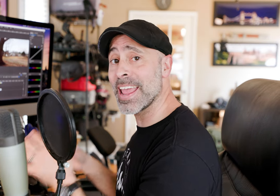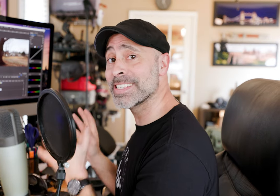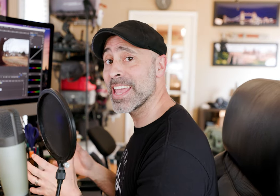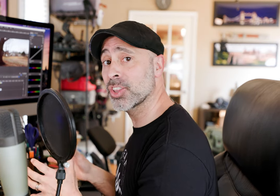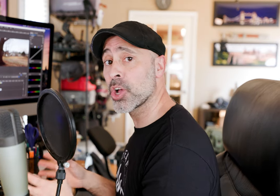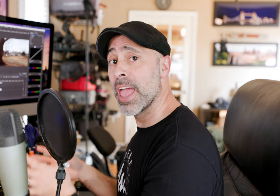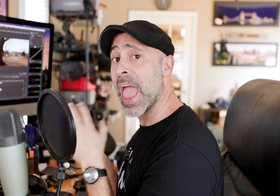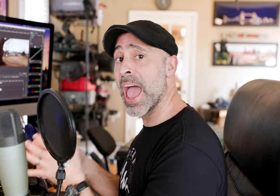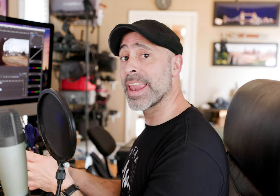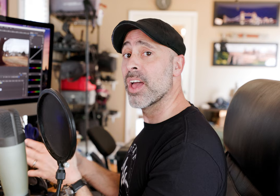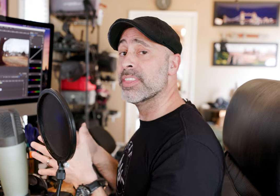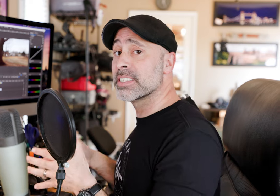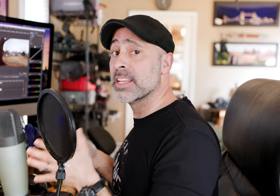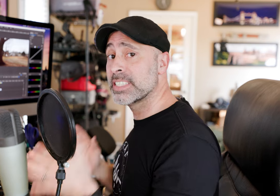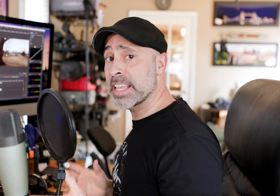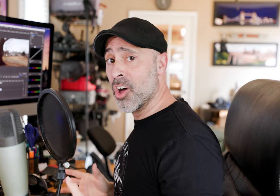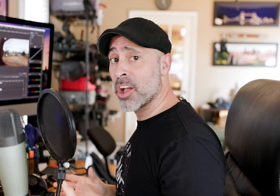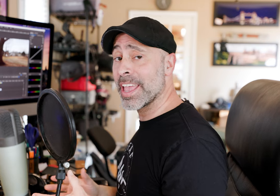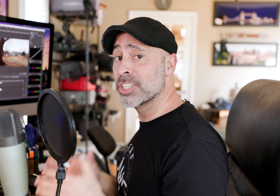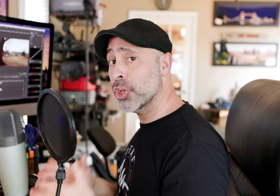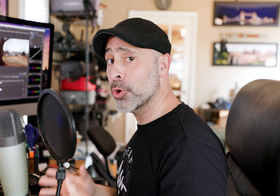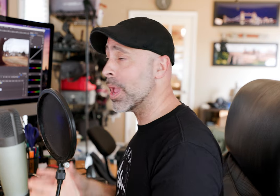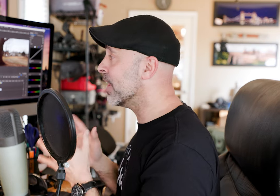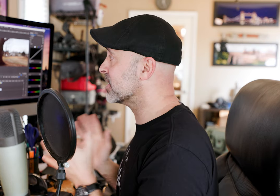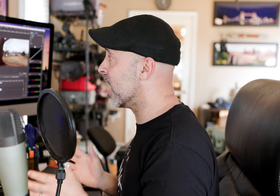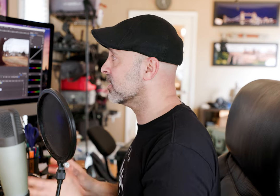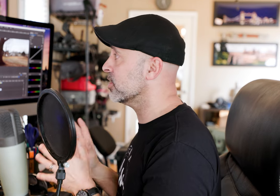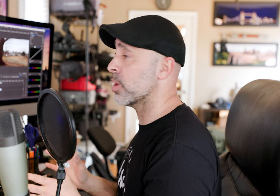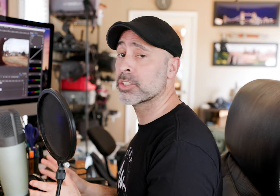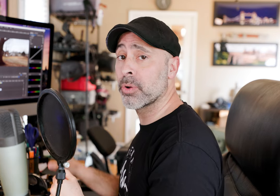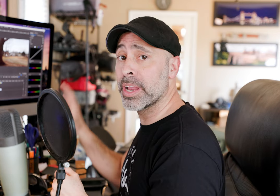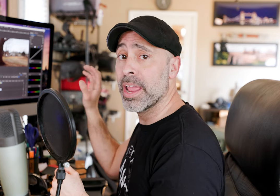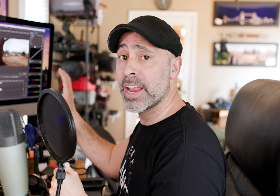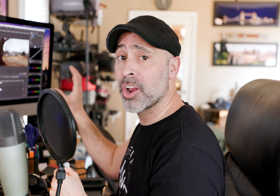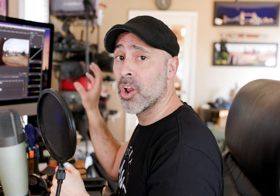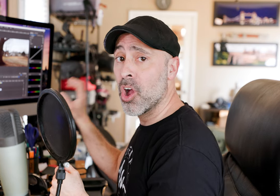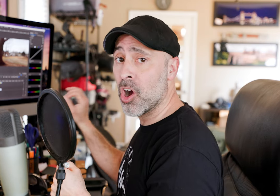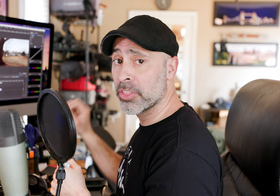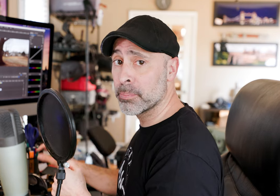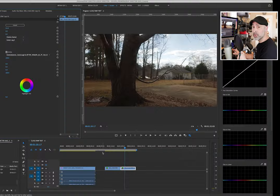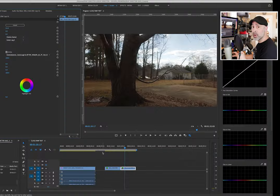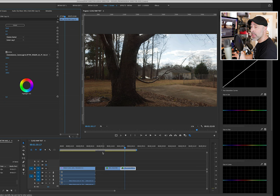and take a look at this CLog2 and if it's actually transferring here onto the computer and what I'm